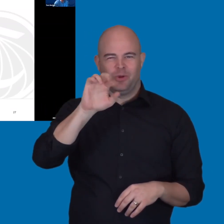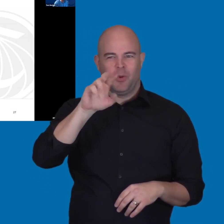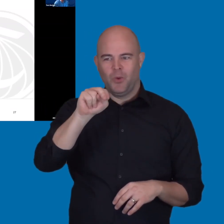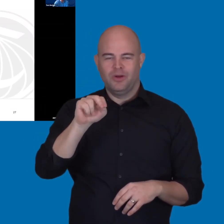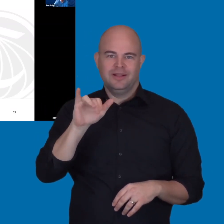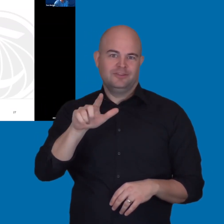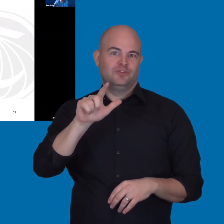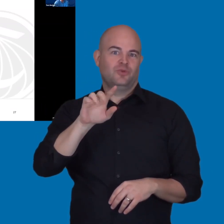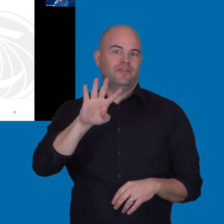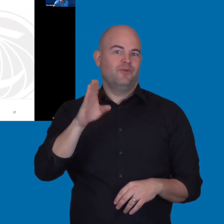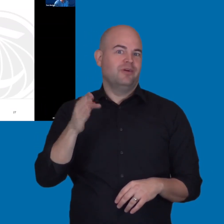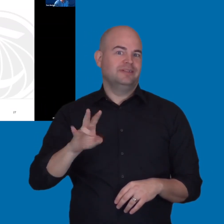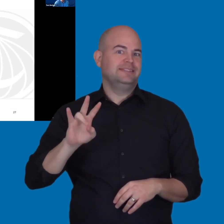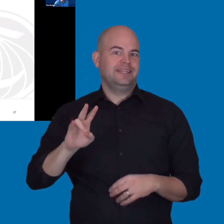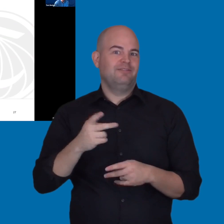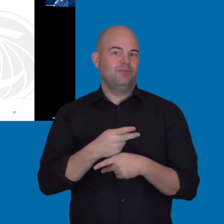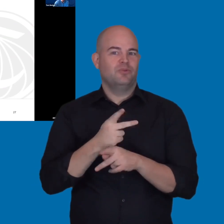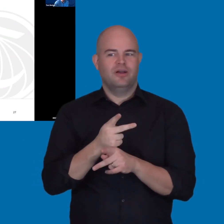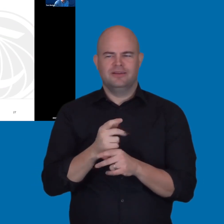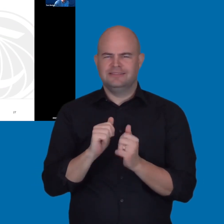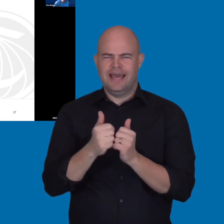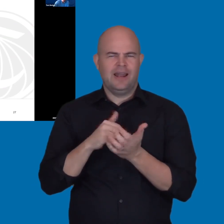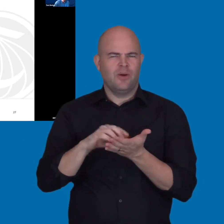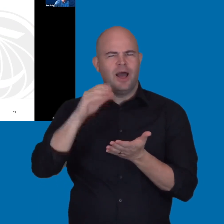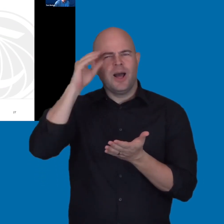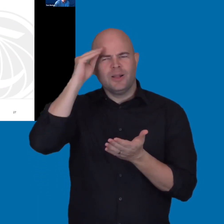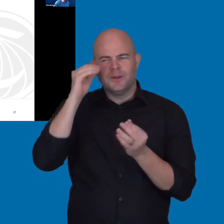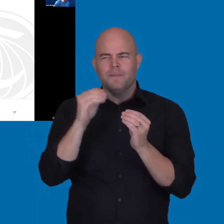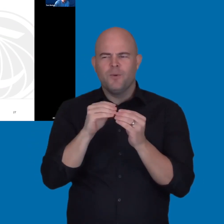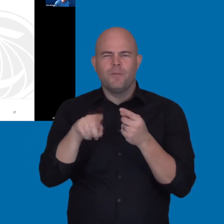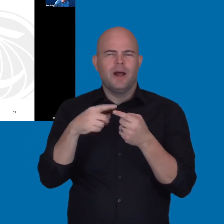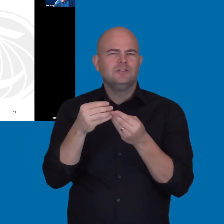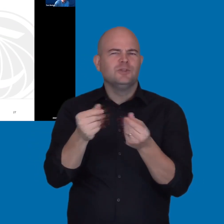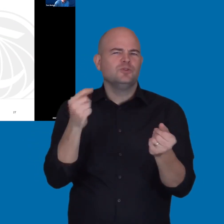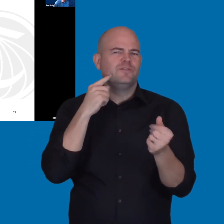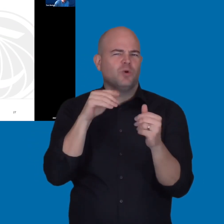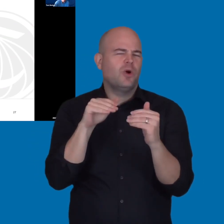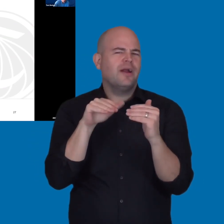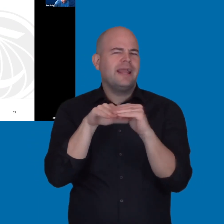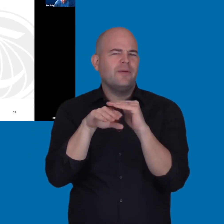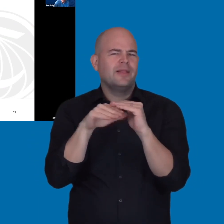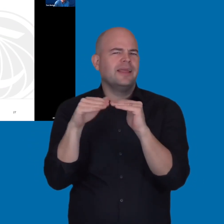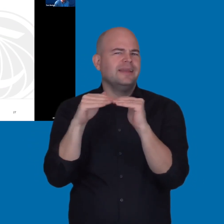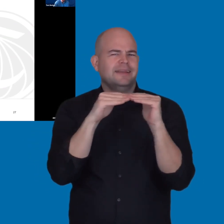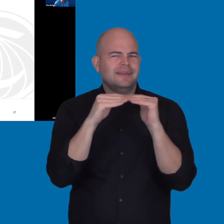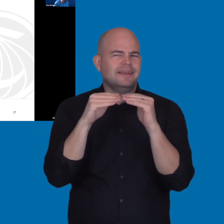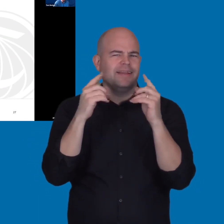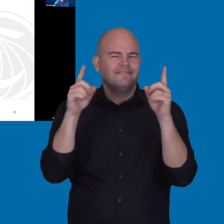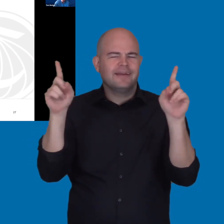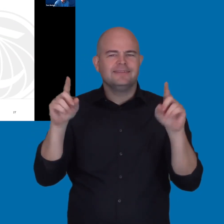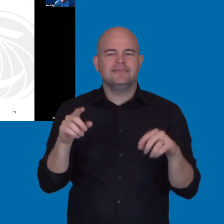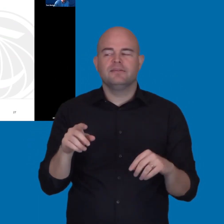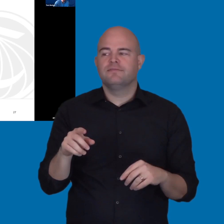No database is a unicorn. And these are 24 by 7 products. How can I learn more about EEAAPs for creative solutions